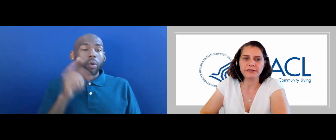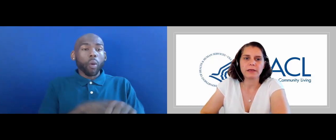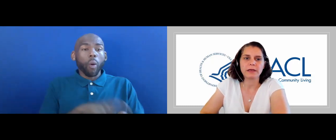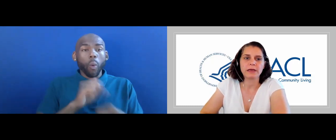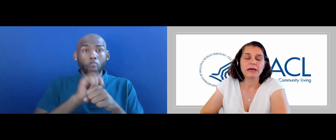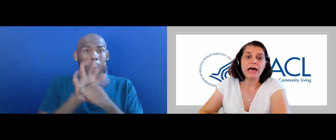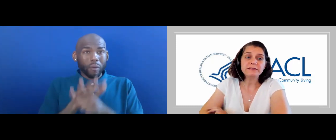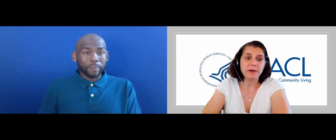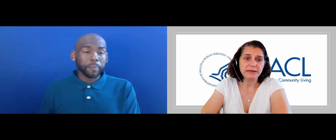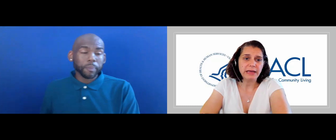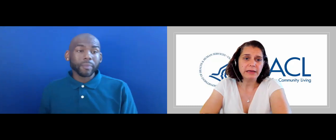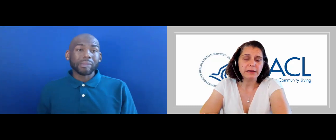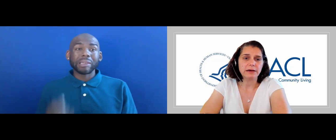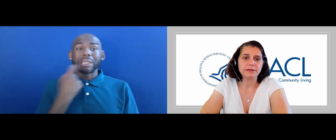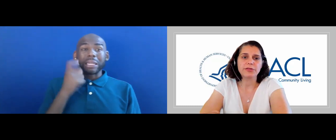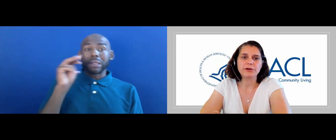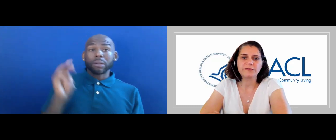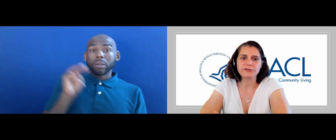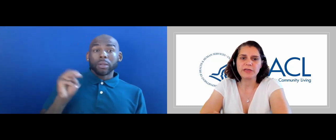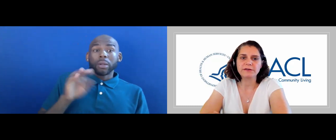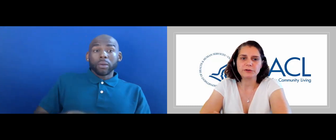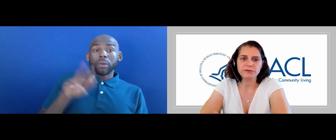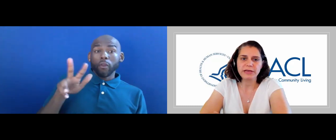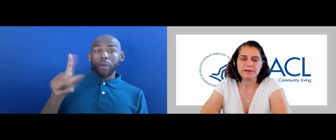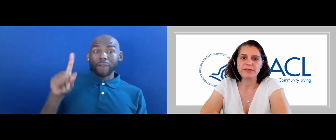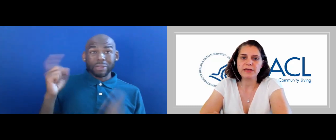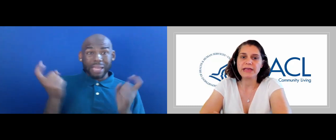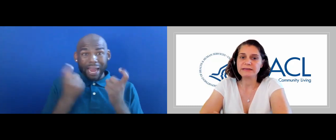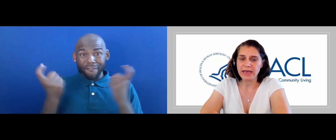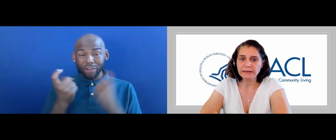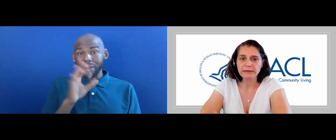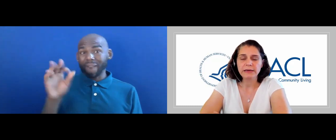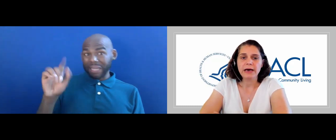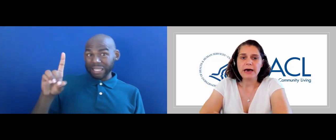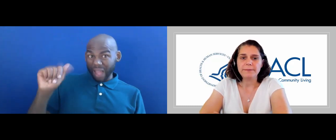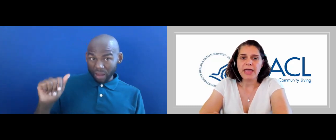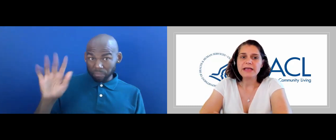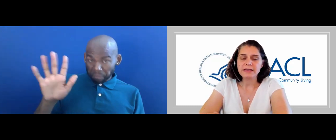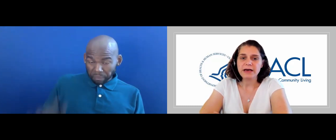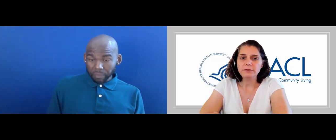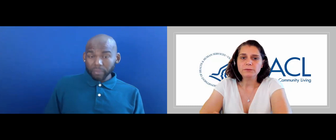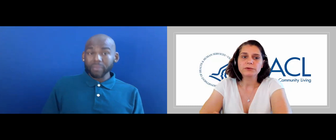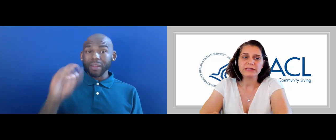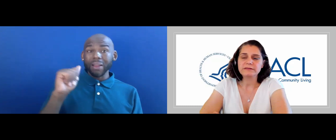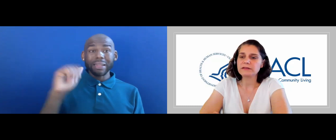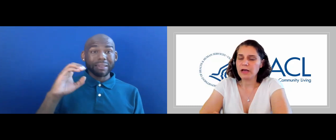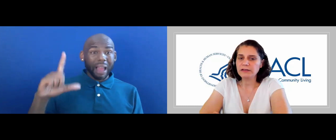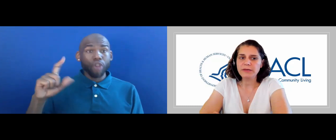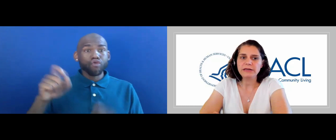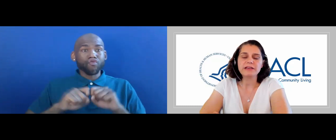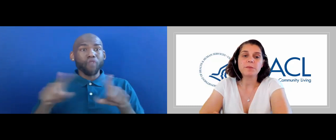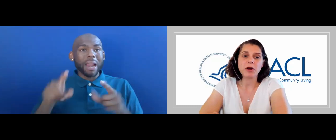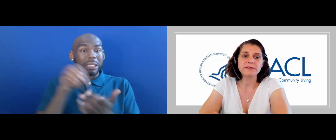LAST MONDAY, ON THE 31st ANNIVERSARY OF THE ADA, ACL RELEASED A DOCUMENT AS PART OF